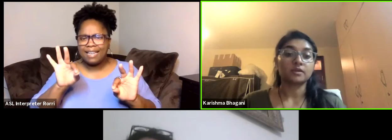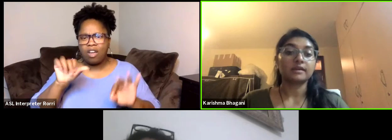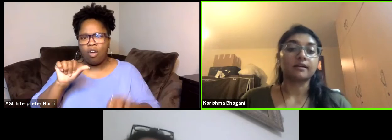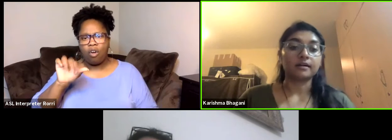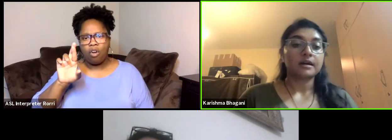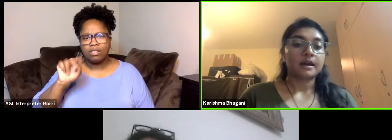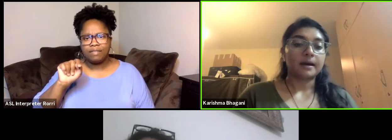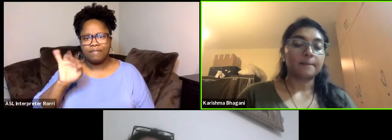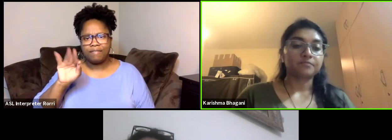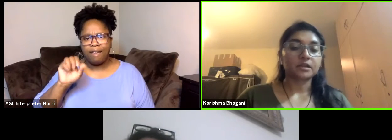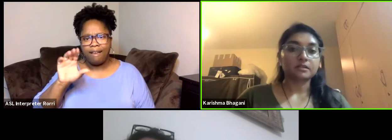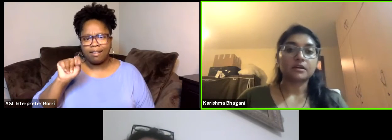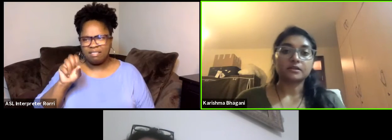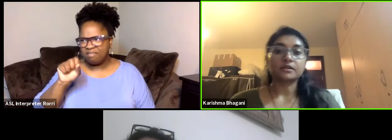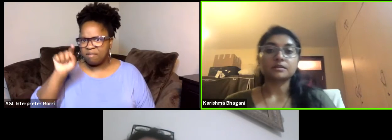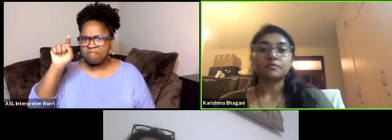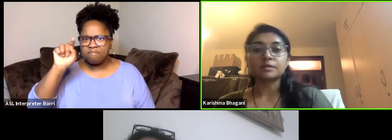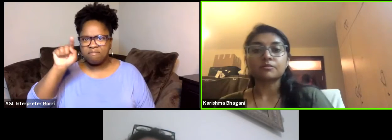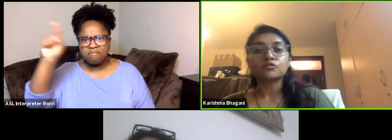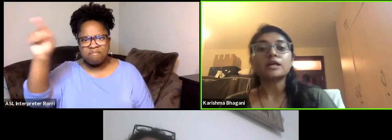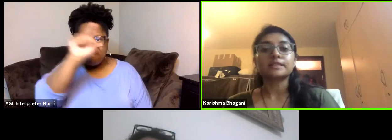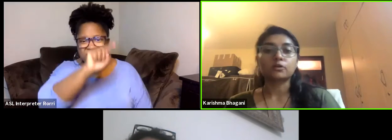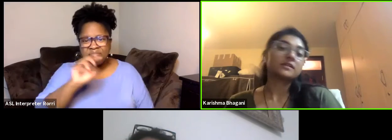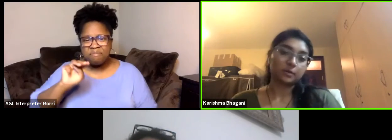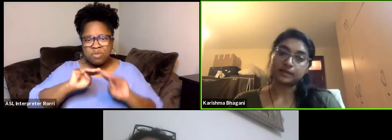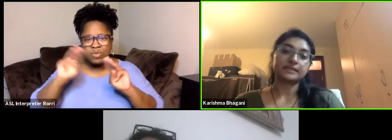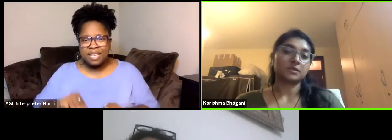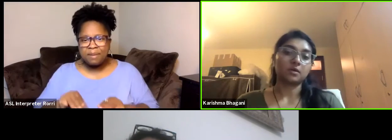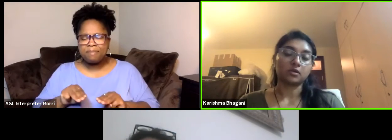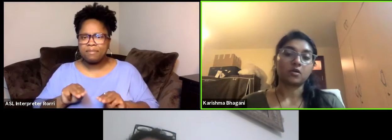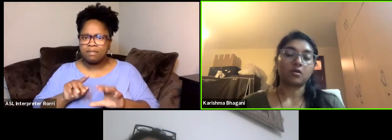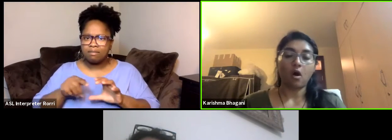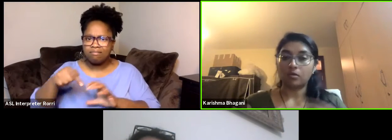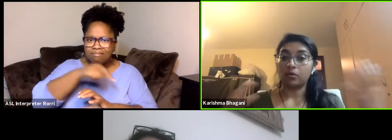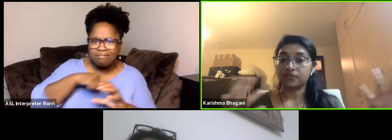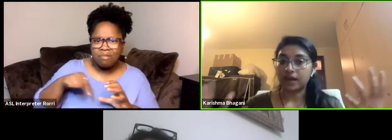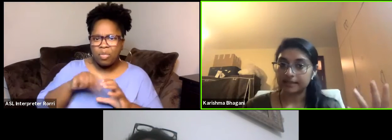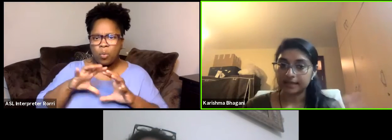to here there are some drastic consequences as we all know on both sides.